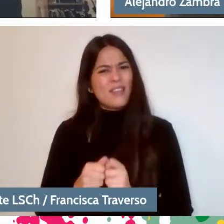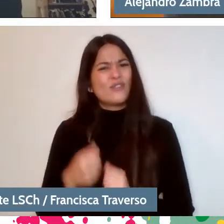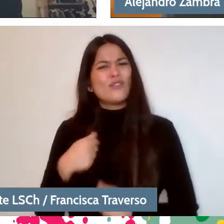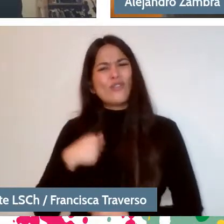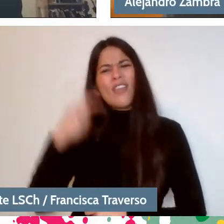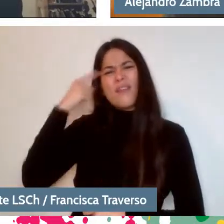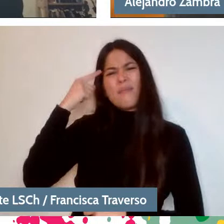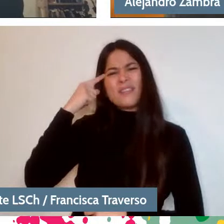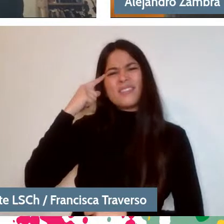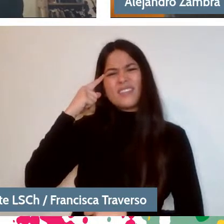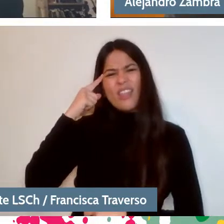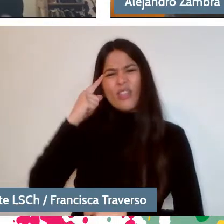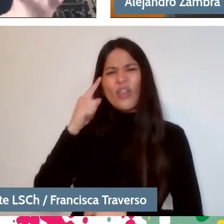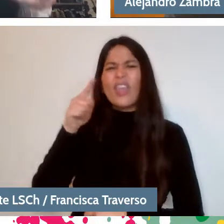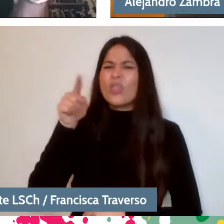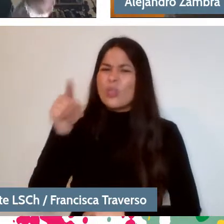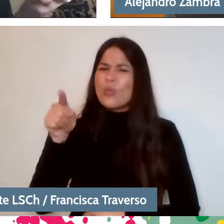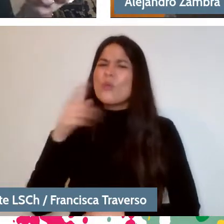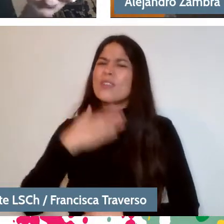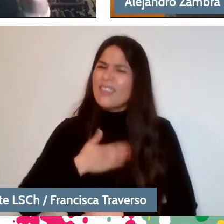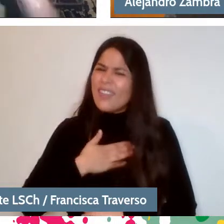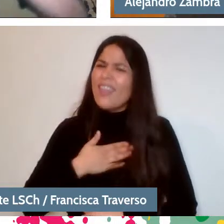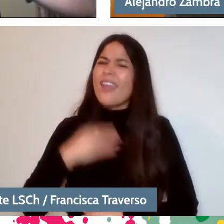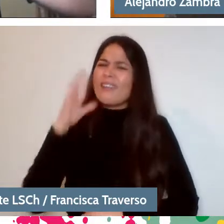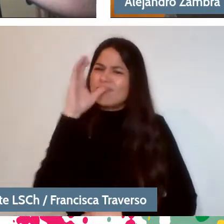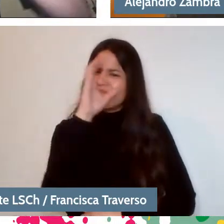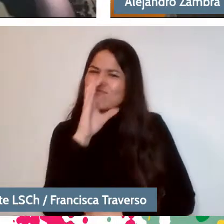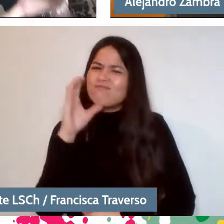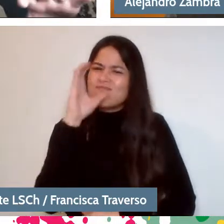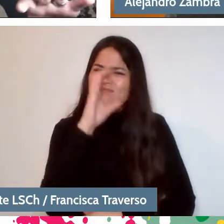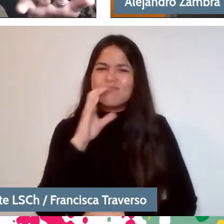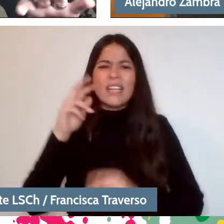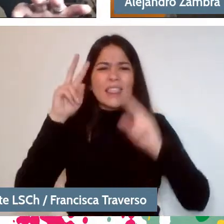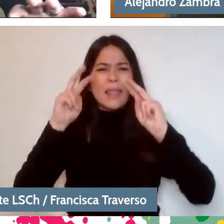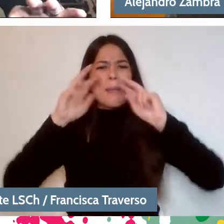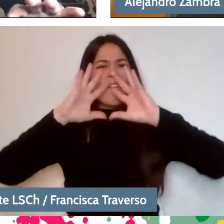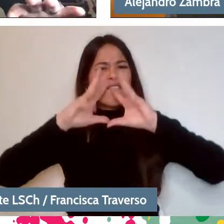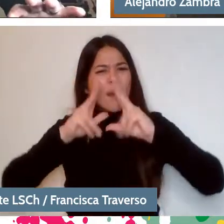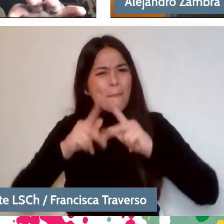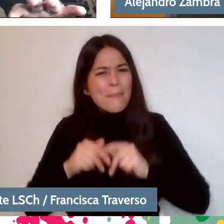of the family through playing. There's this very beautiful image in one of your books...